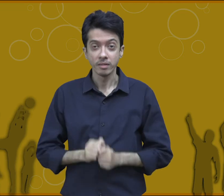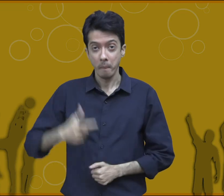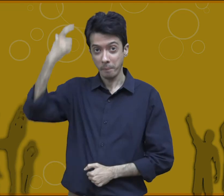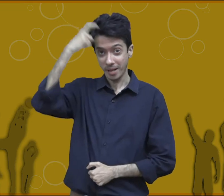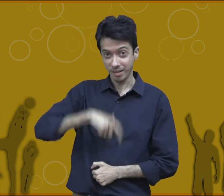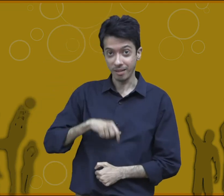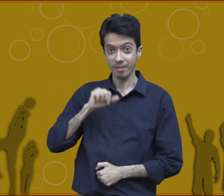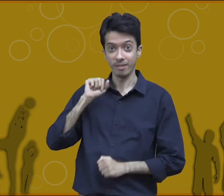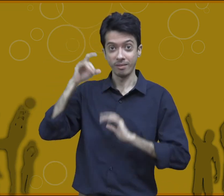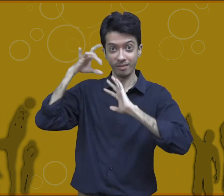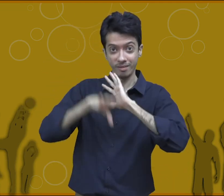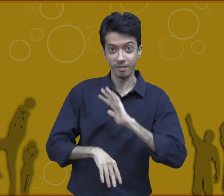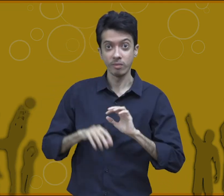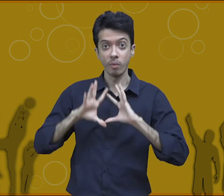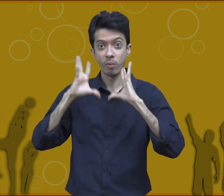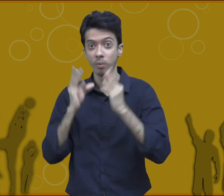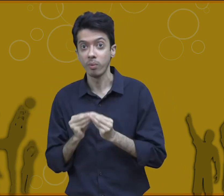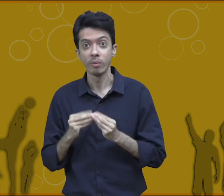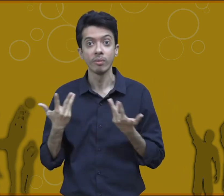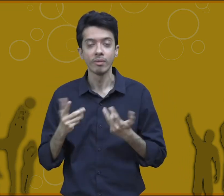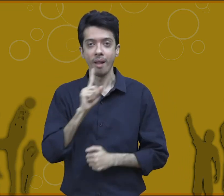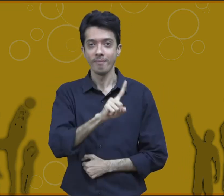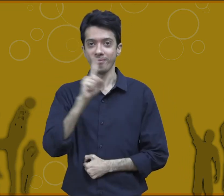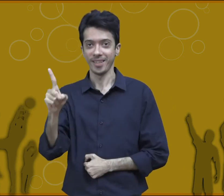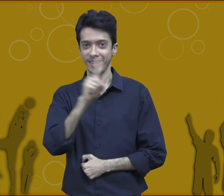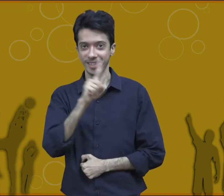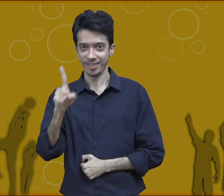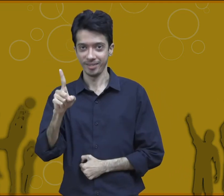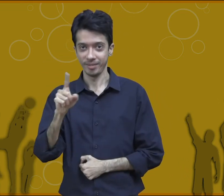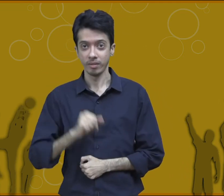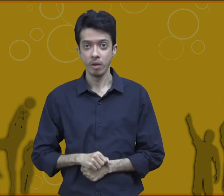answer there are 11 personal qualities